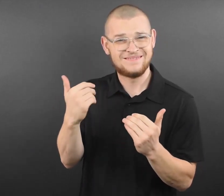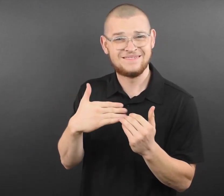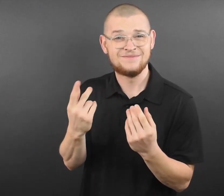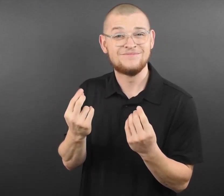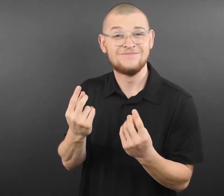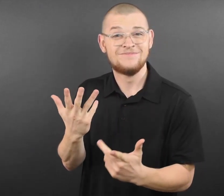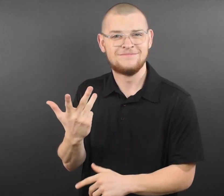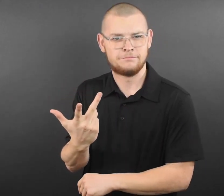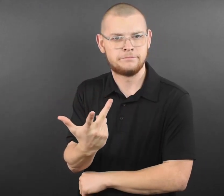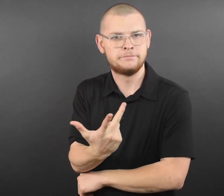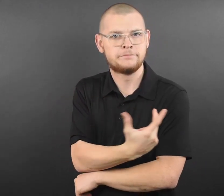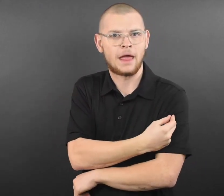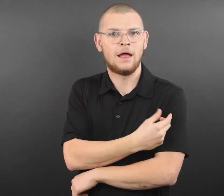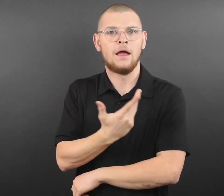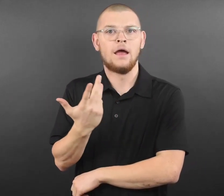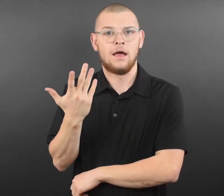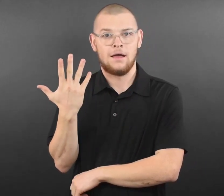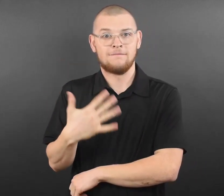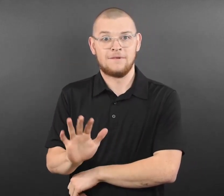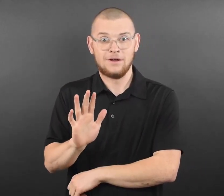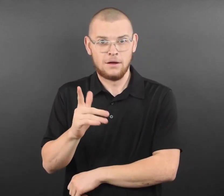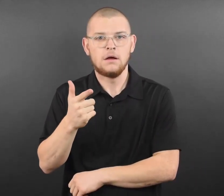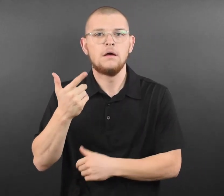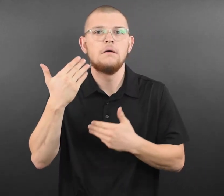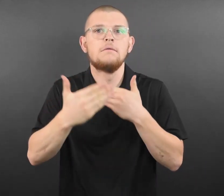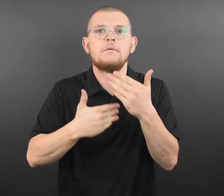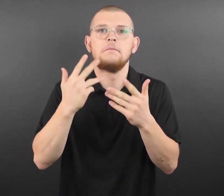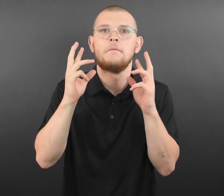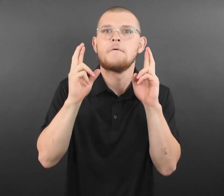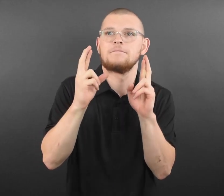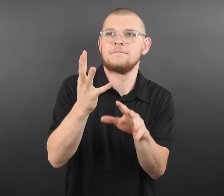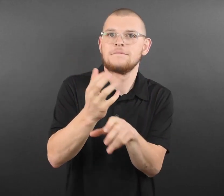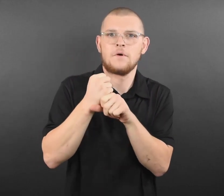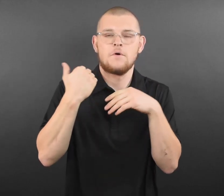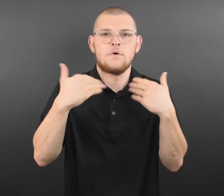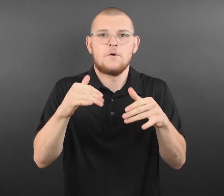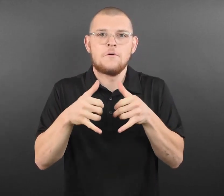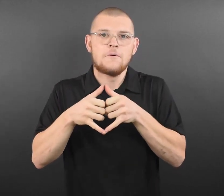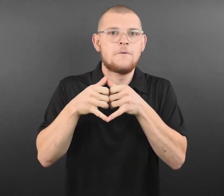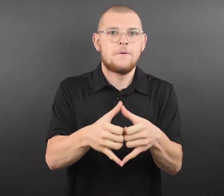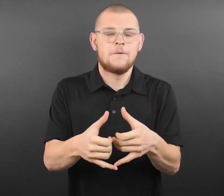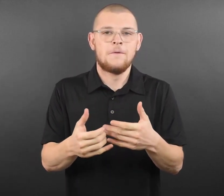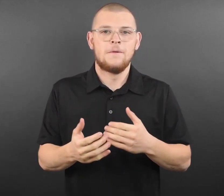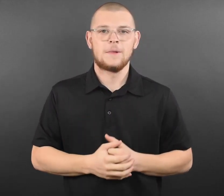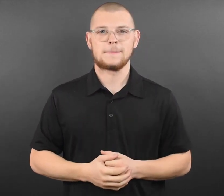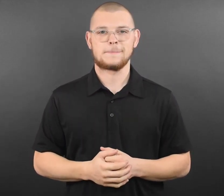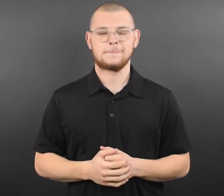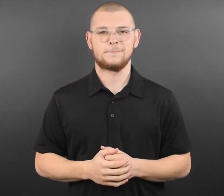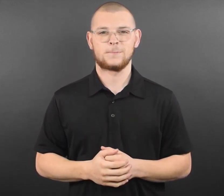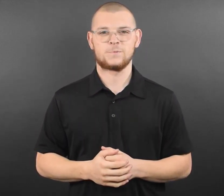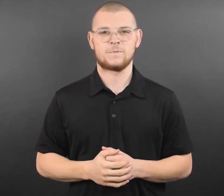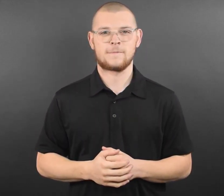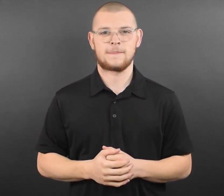people are as excited about these incentives as I am about making sure they’re protected from COVID.